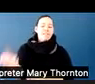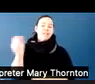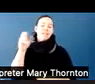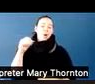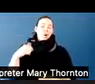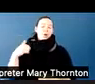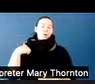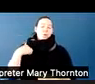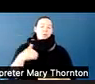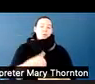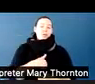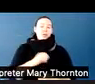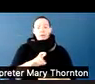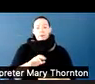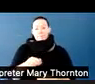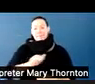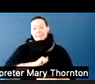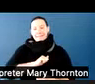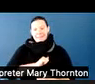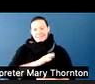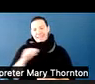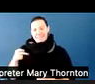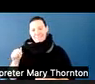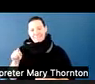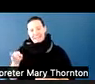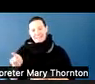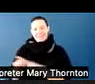but she's talking. We make every effort to use identity-first language.